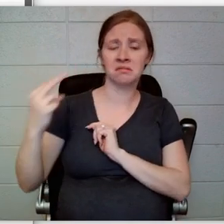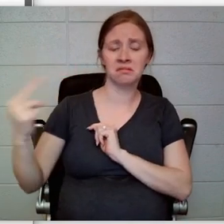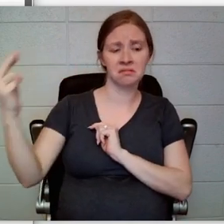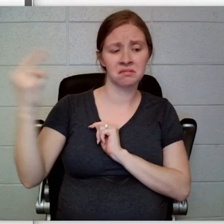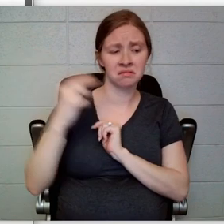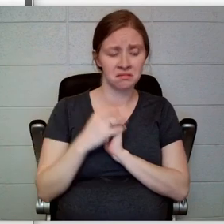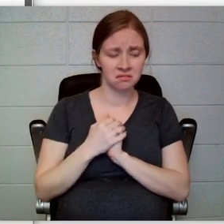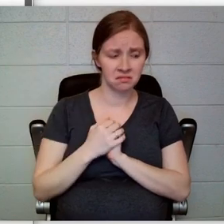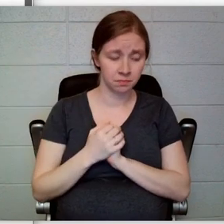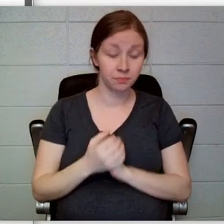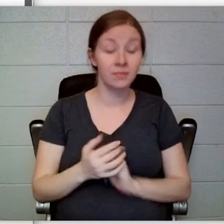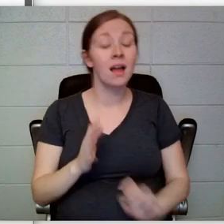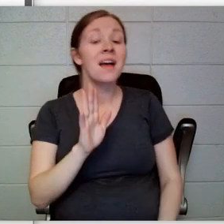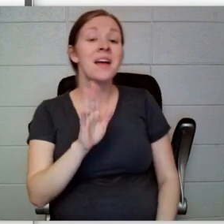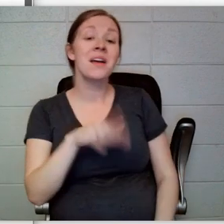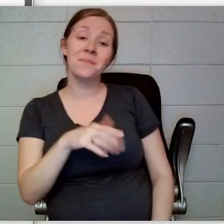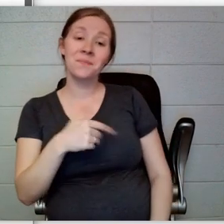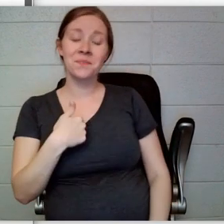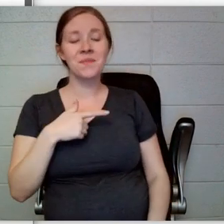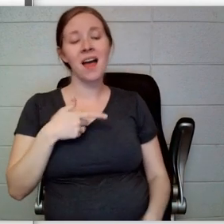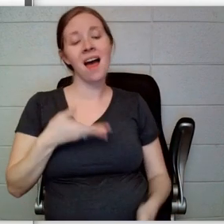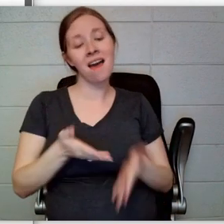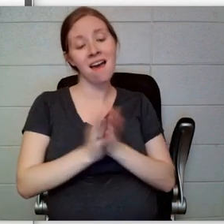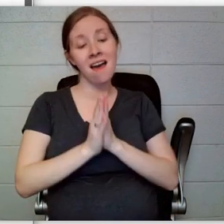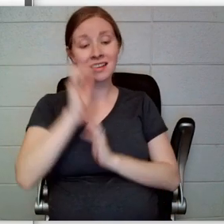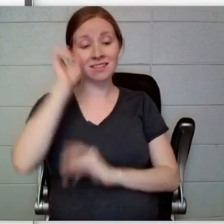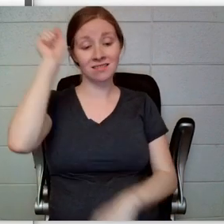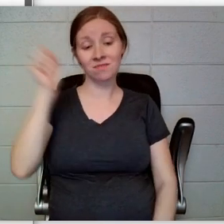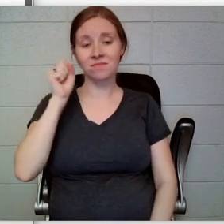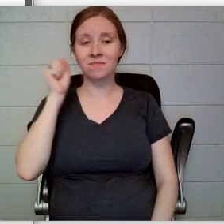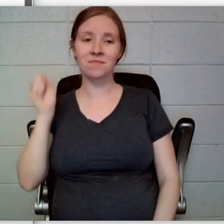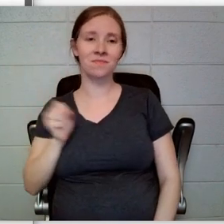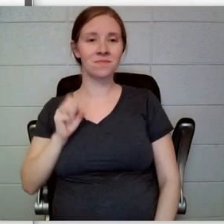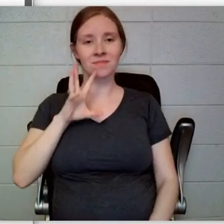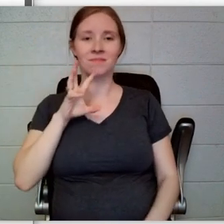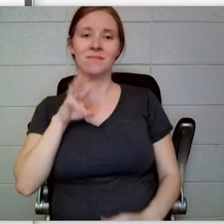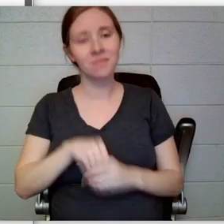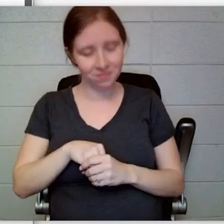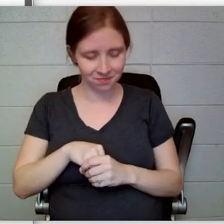participate because I wanted to be neighborly, as well as fatherly.”